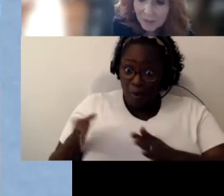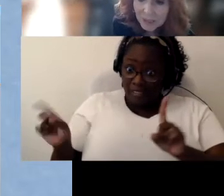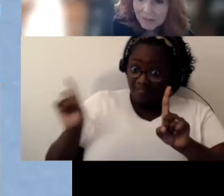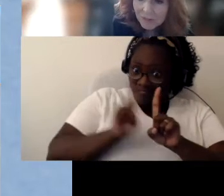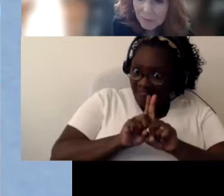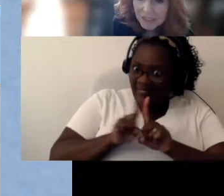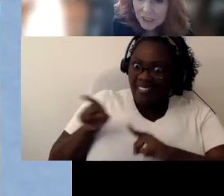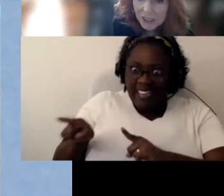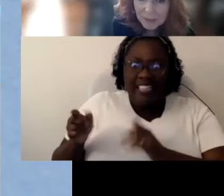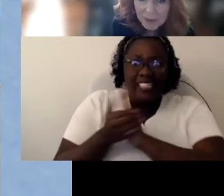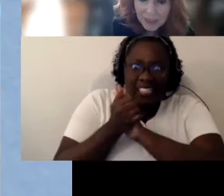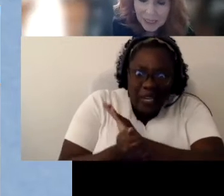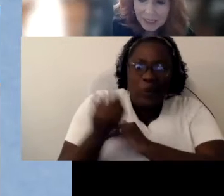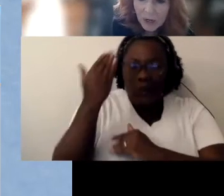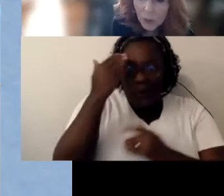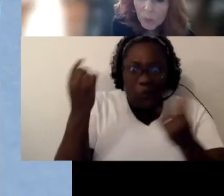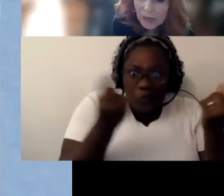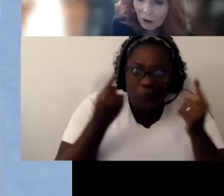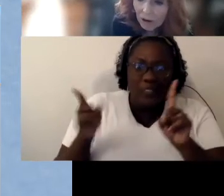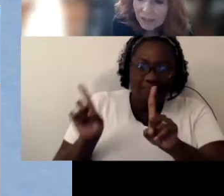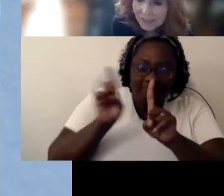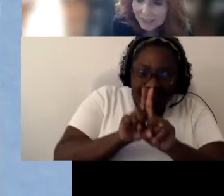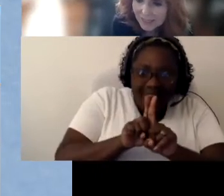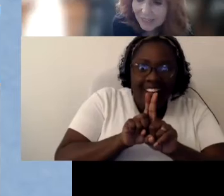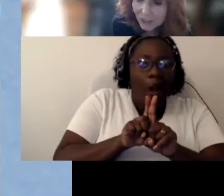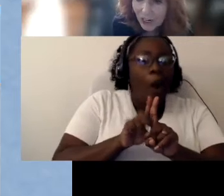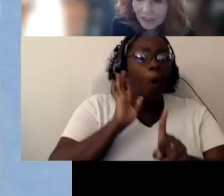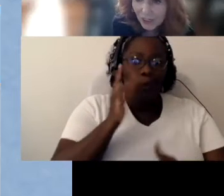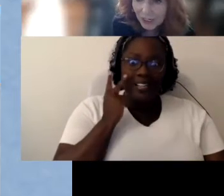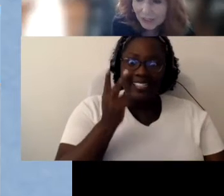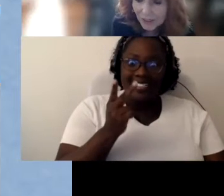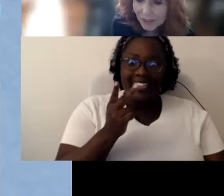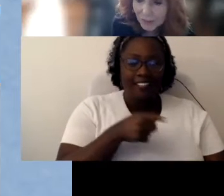the information and communicate, we are gonna see child change